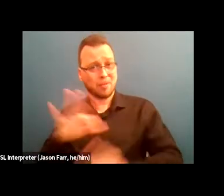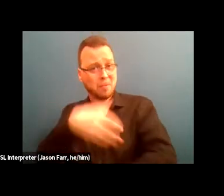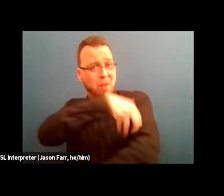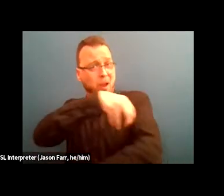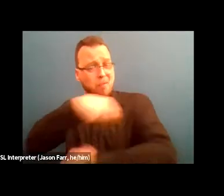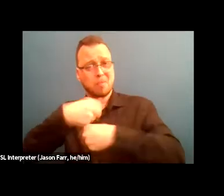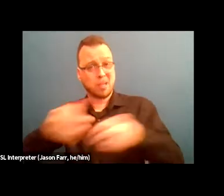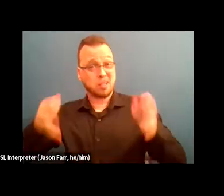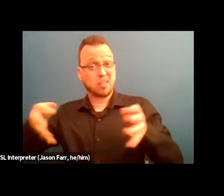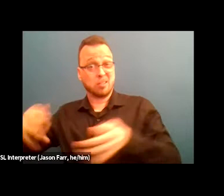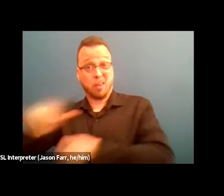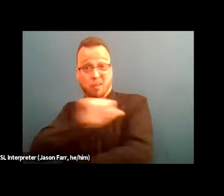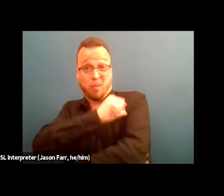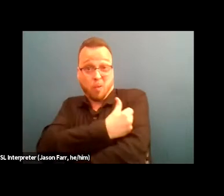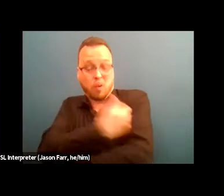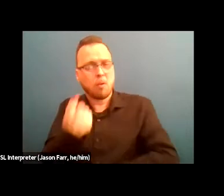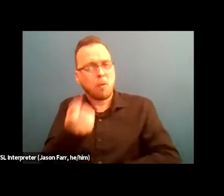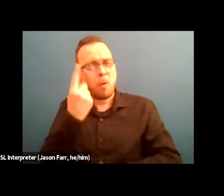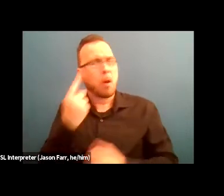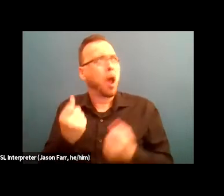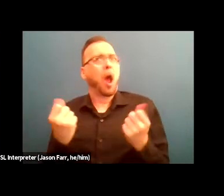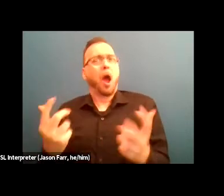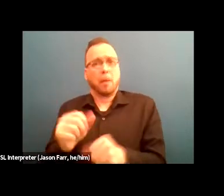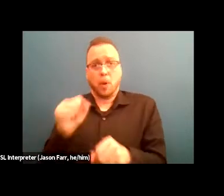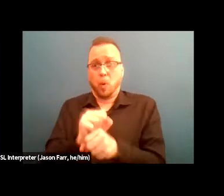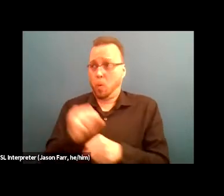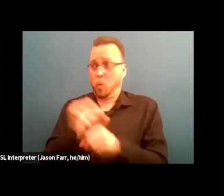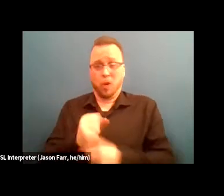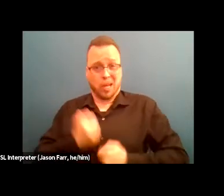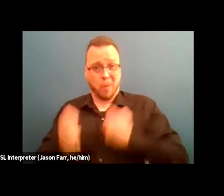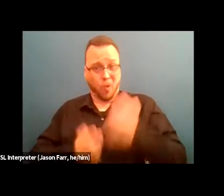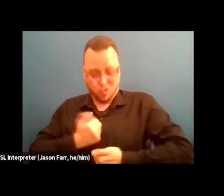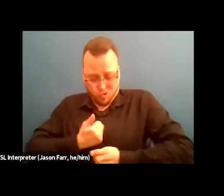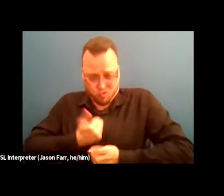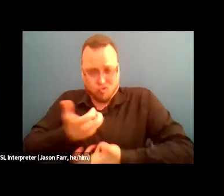to understand the burdens of emotional labor and trauma and triggering conversations.